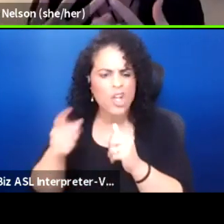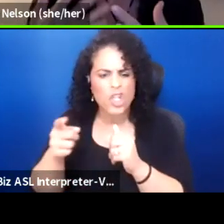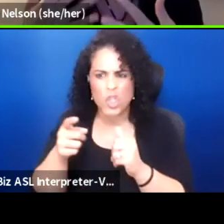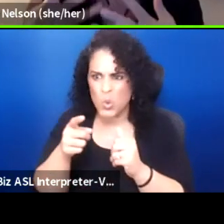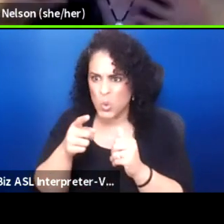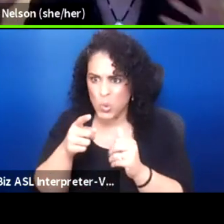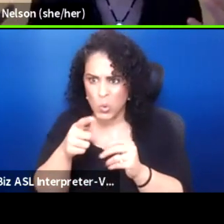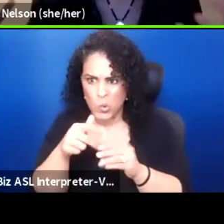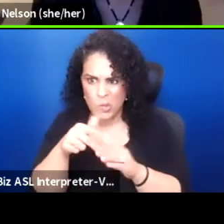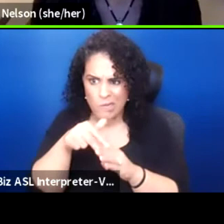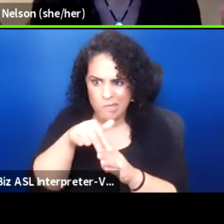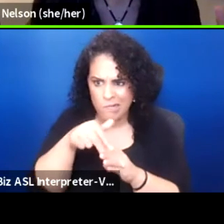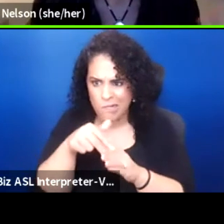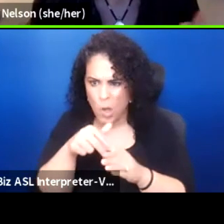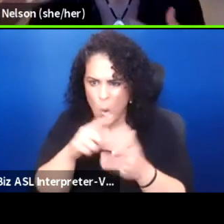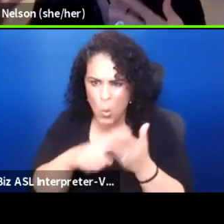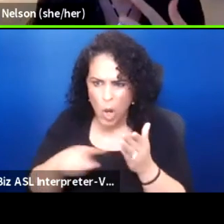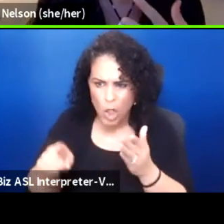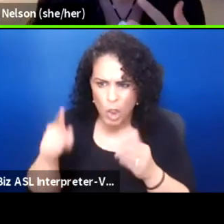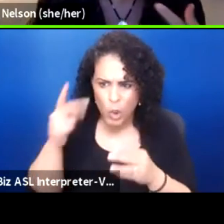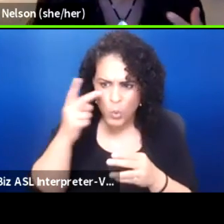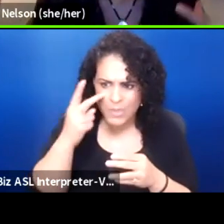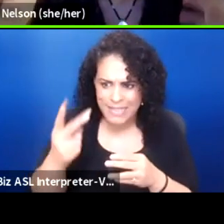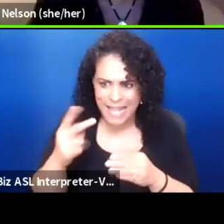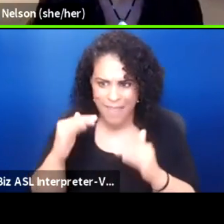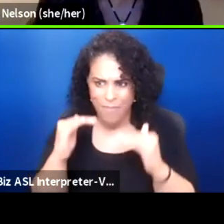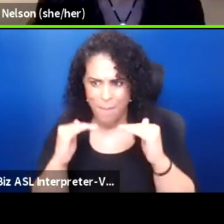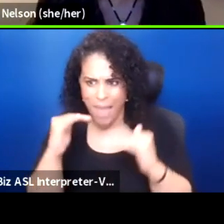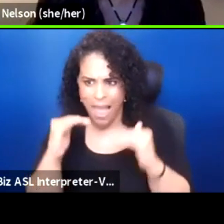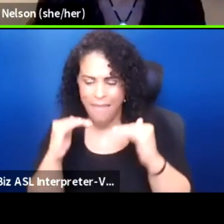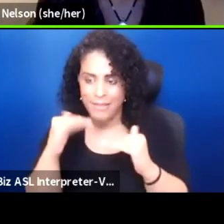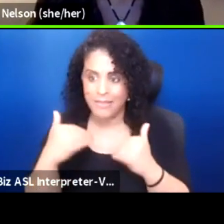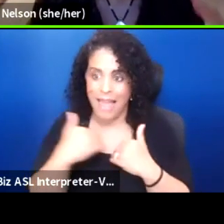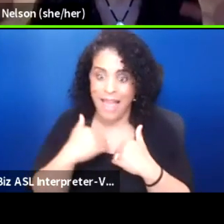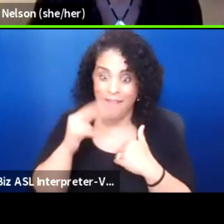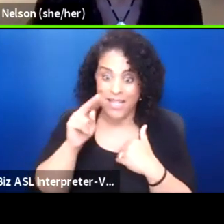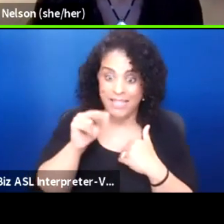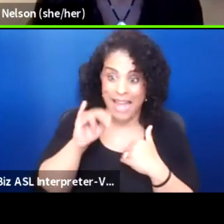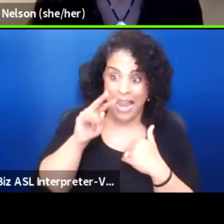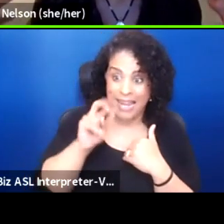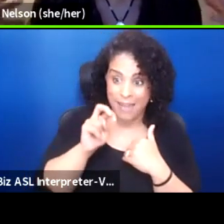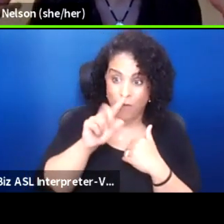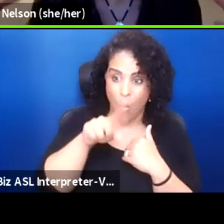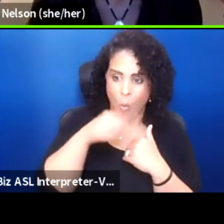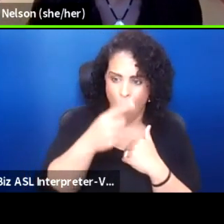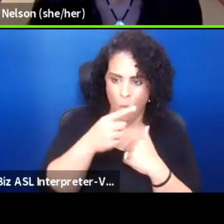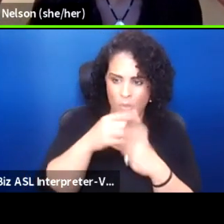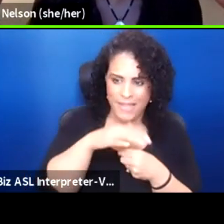or what would you see as the balance between having native-only spaces